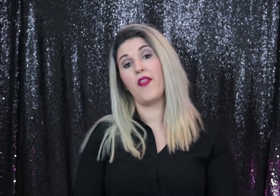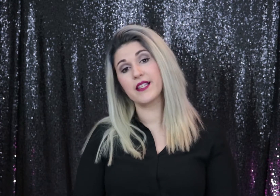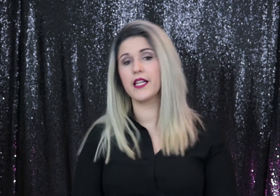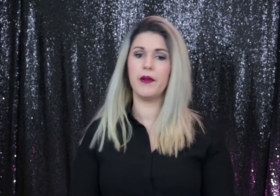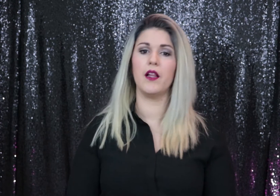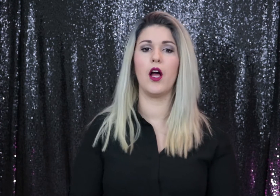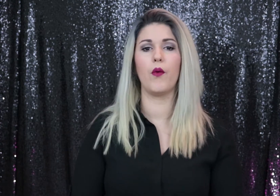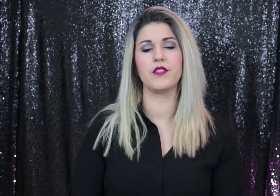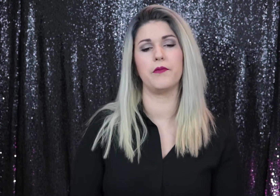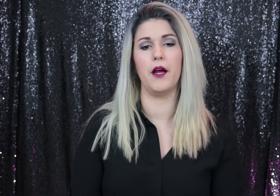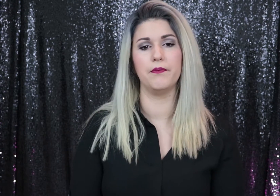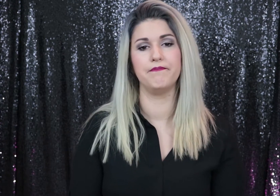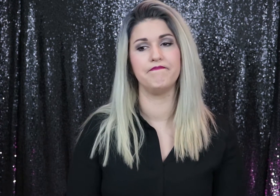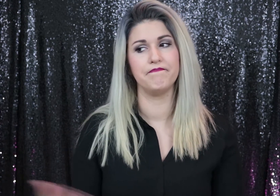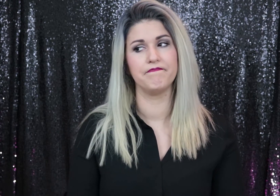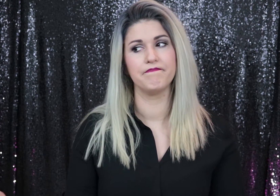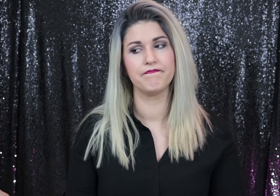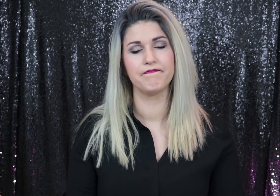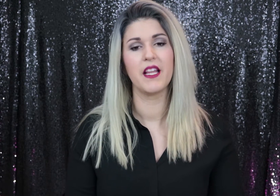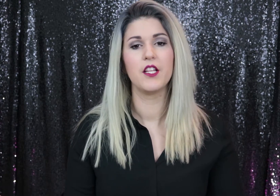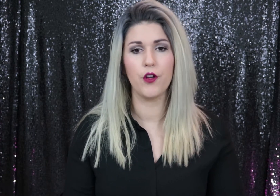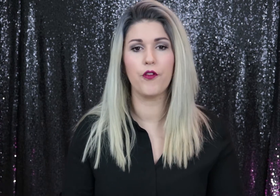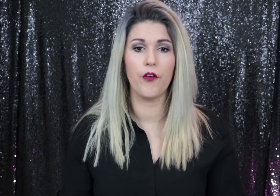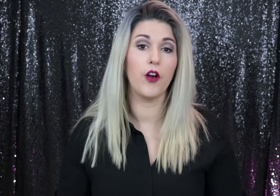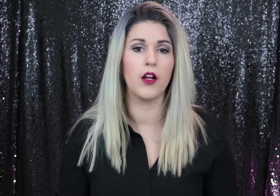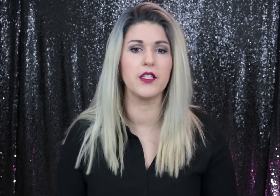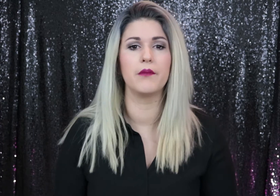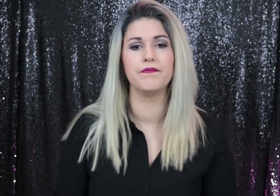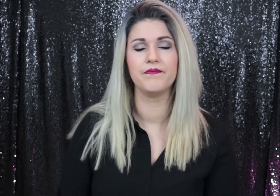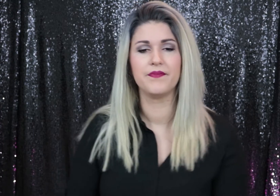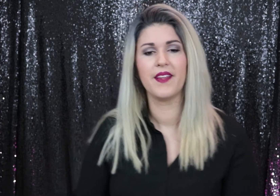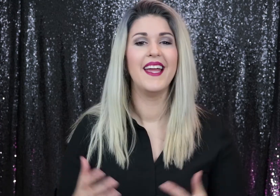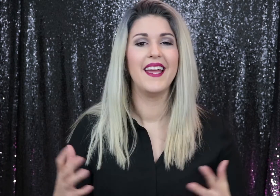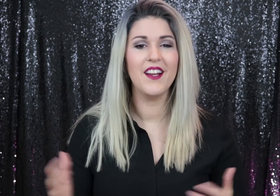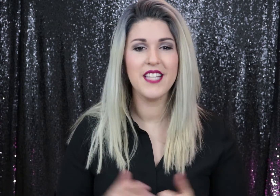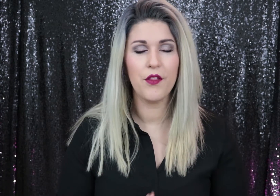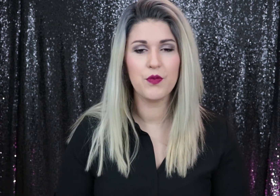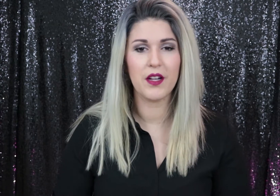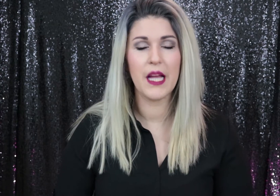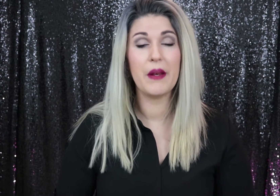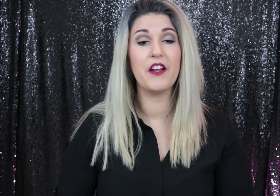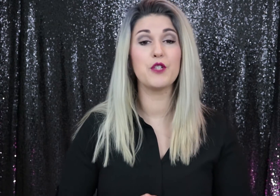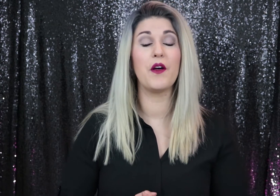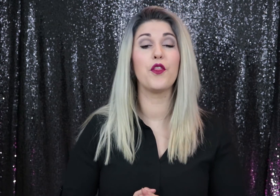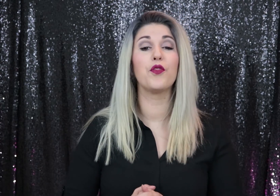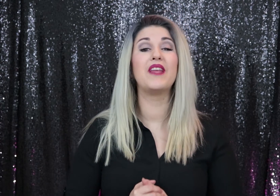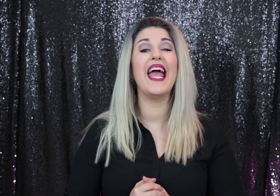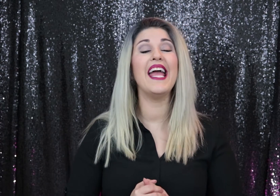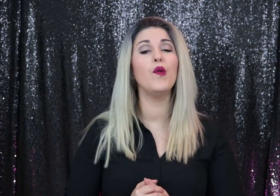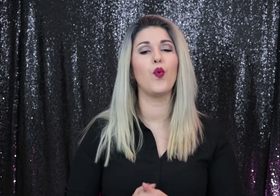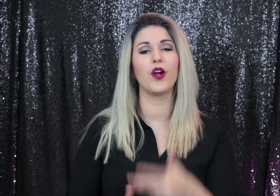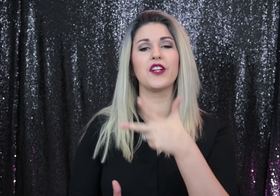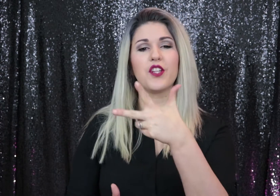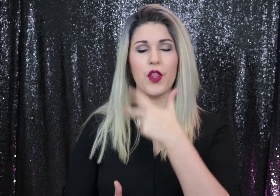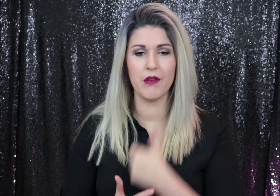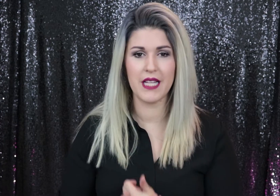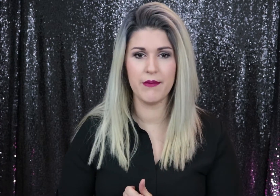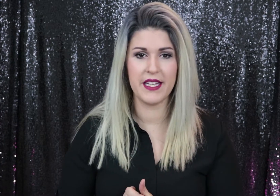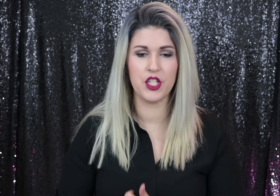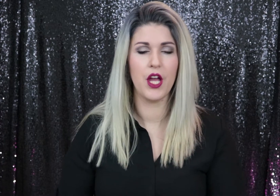and that's going to be a long ways from now. So for a long time, here's how this works. I'm going to finger spell 10 words three times each.